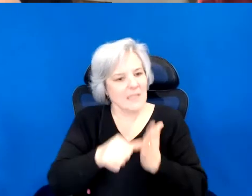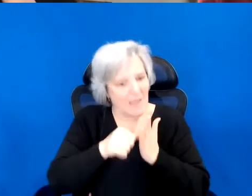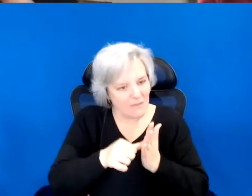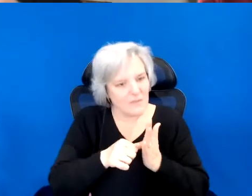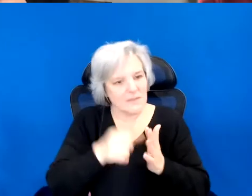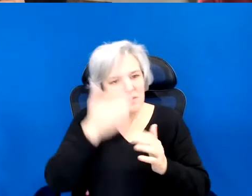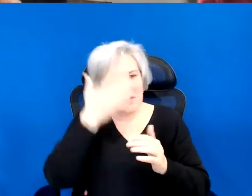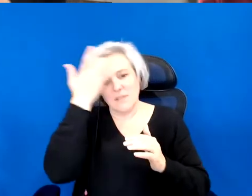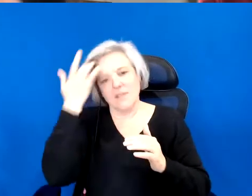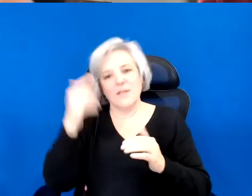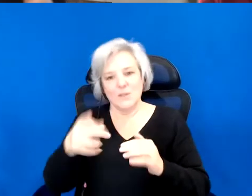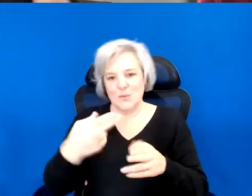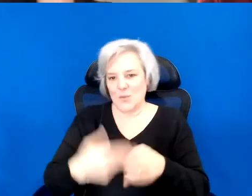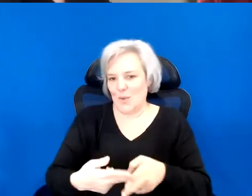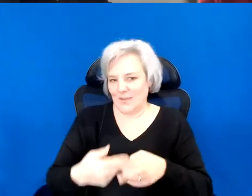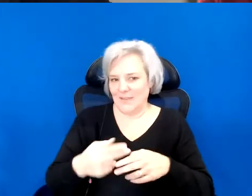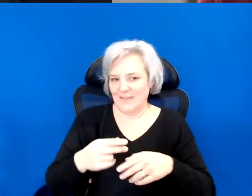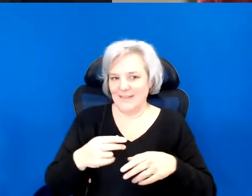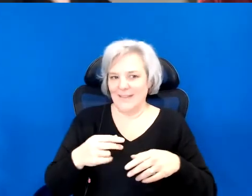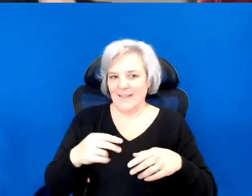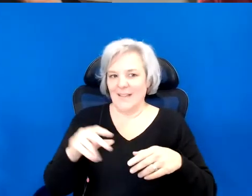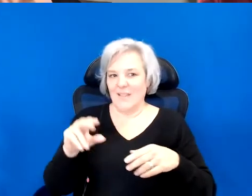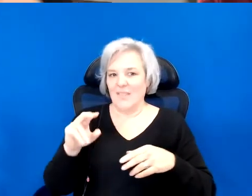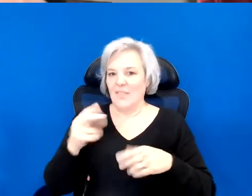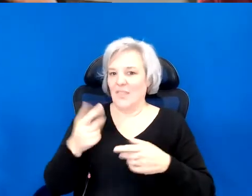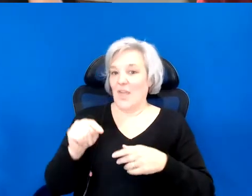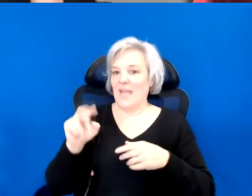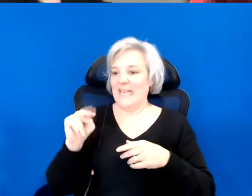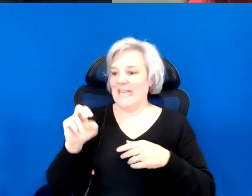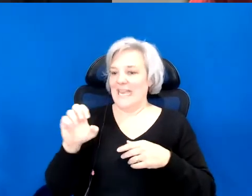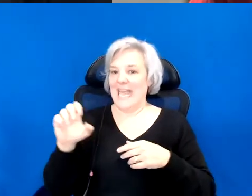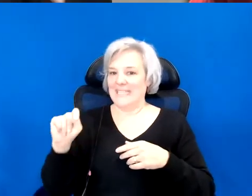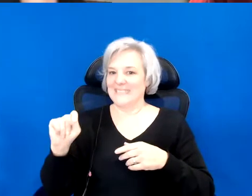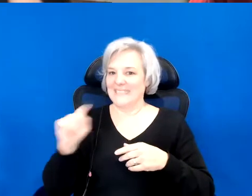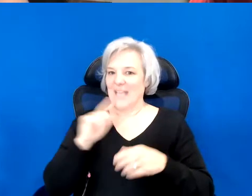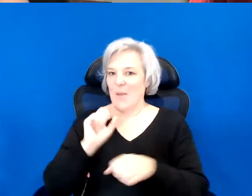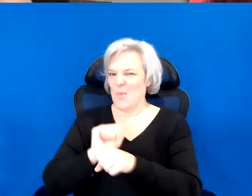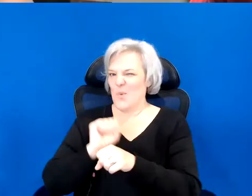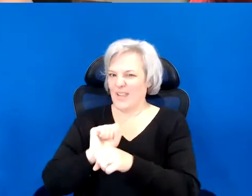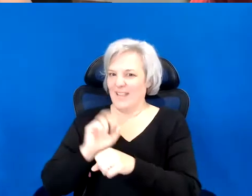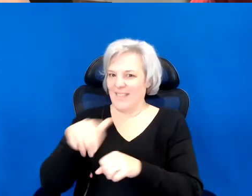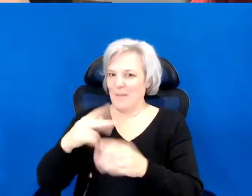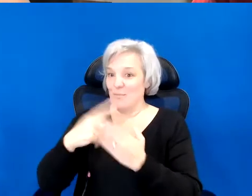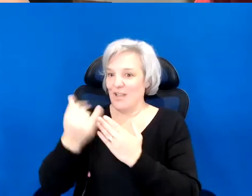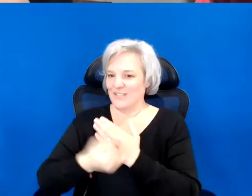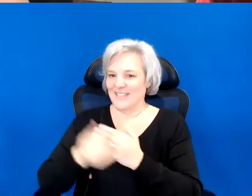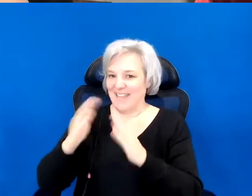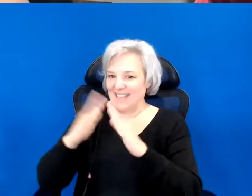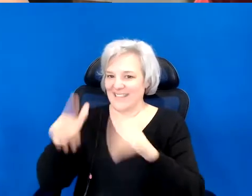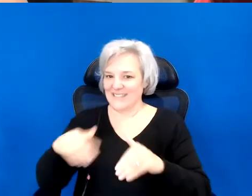You called it by its name, which is the nest. That project that I'm working out about the house. >> I hope that was all right.